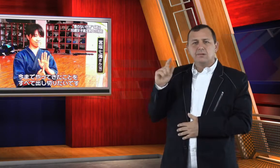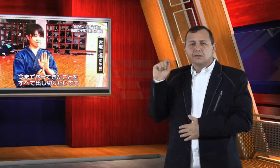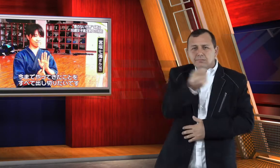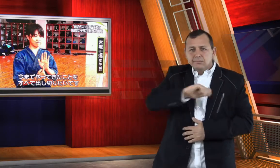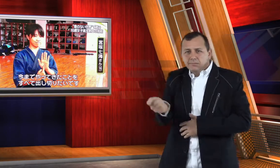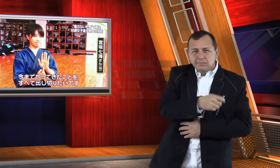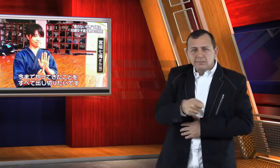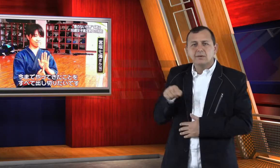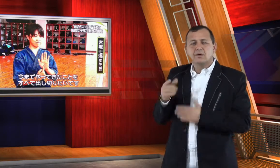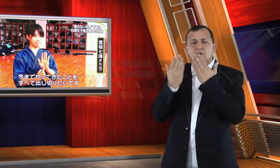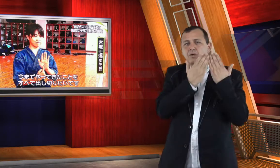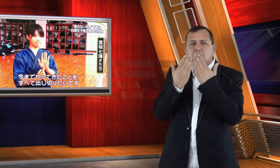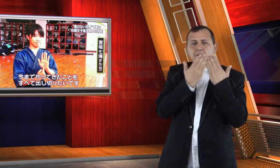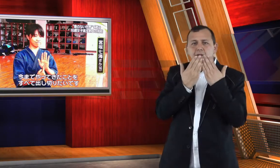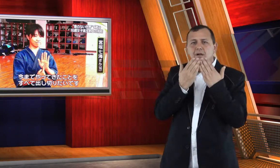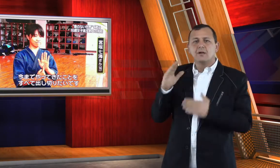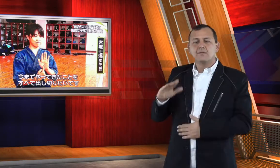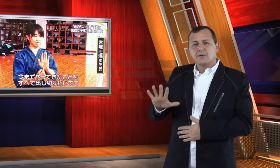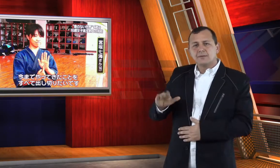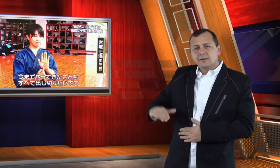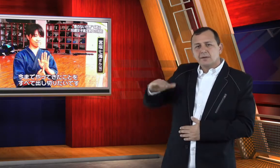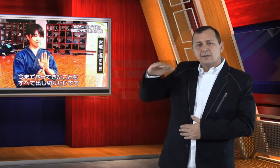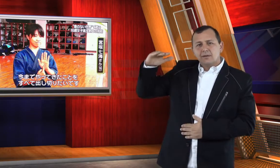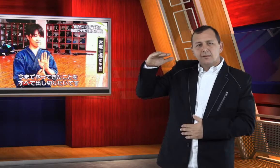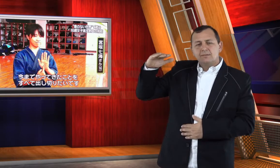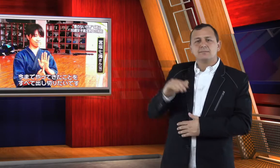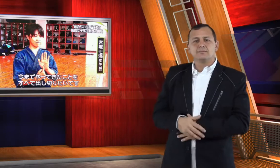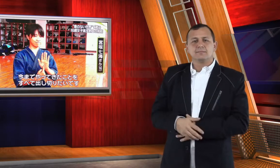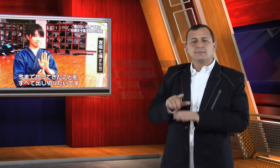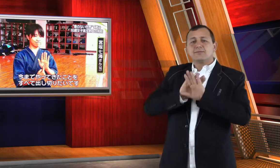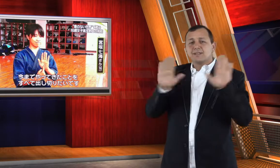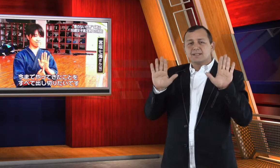she was in 5th grade, and has just